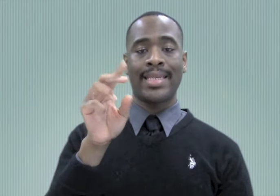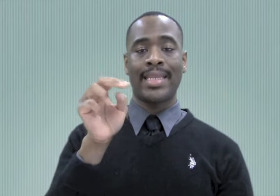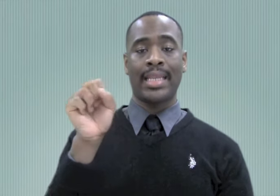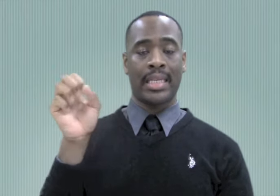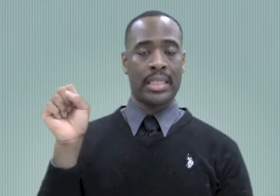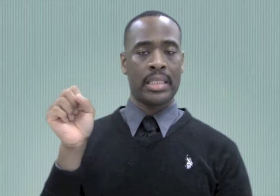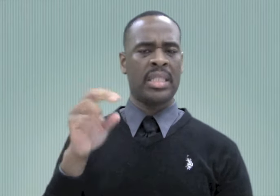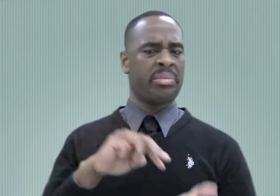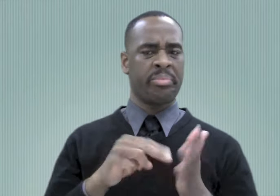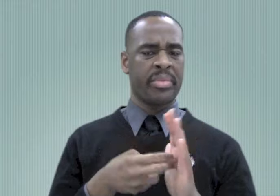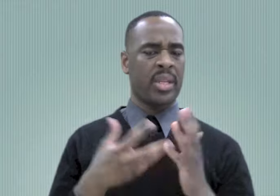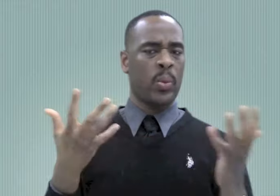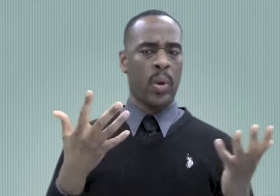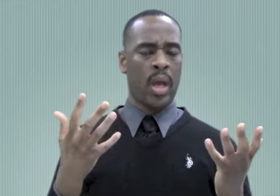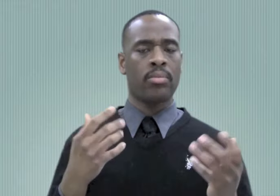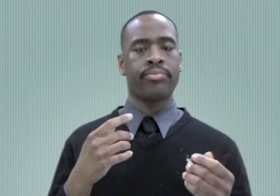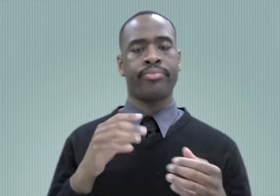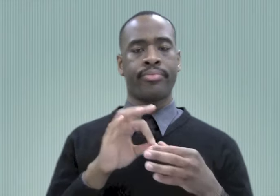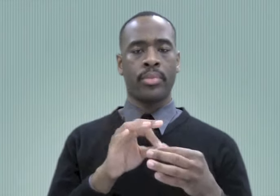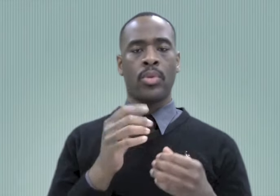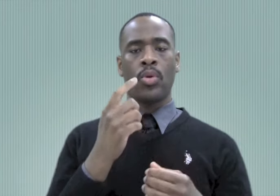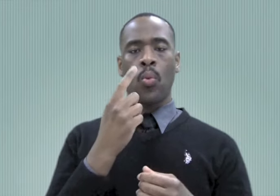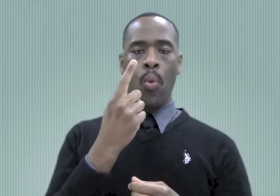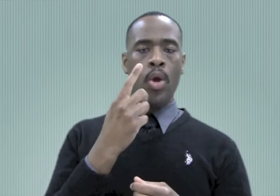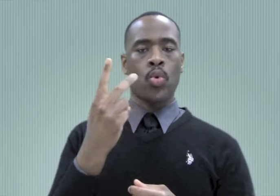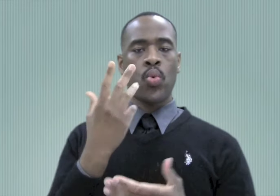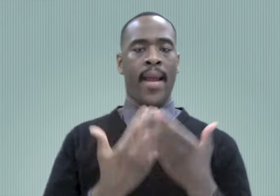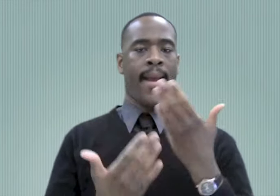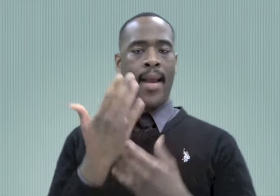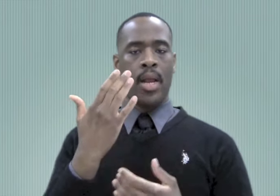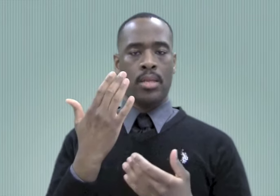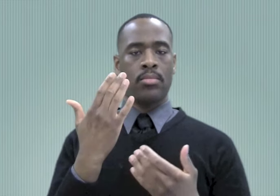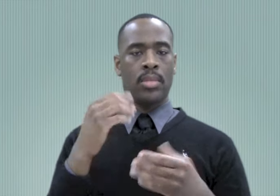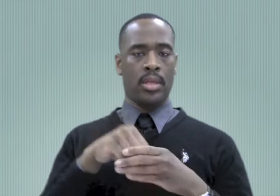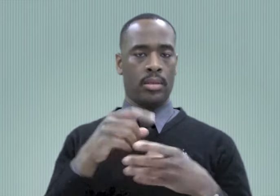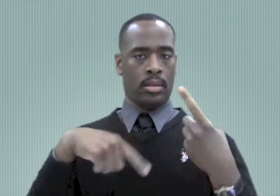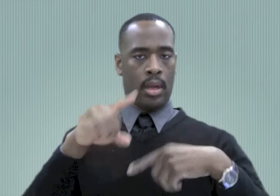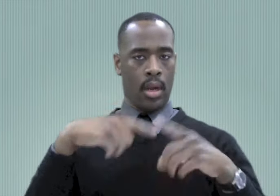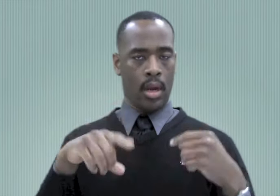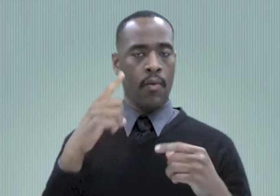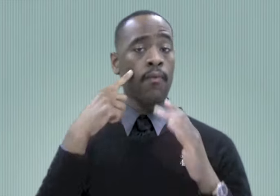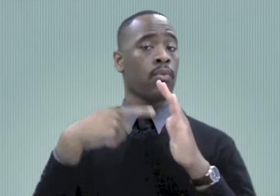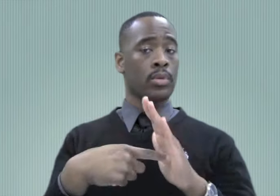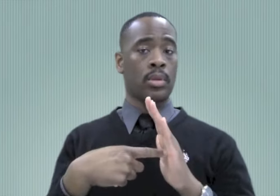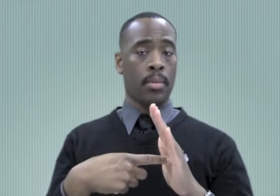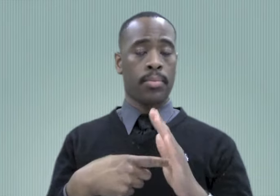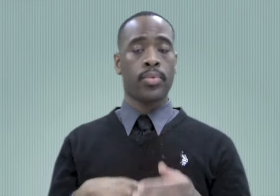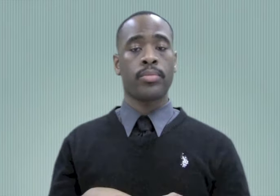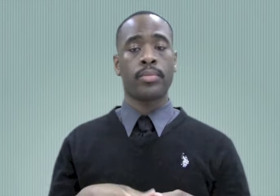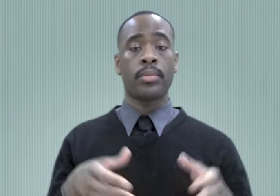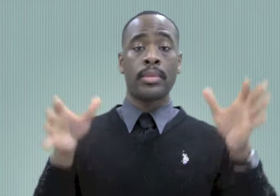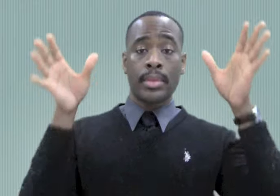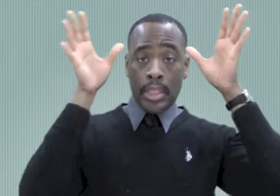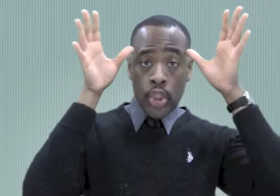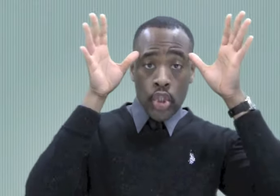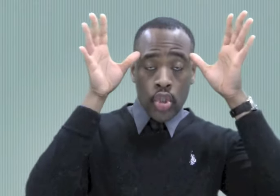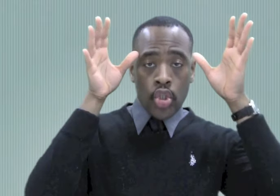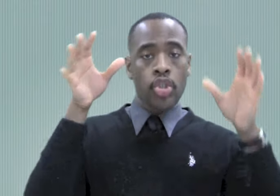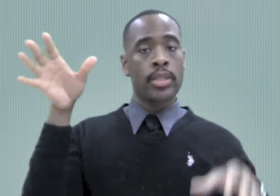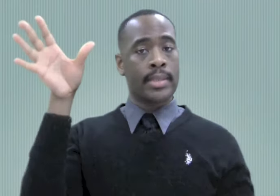handedness, which means the number of hands in signs. For example, two 5-handshapes for DEER or one